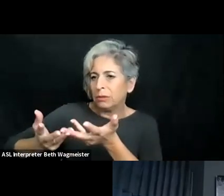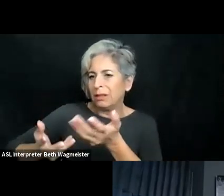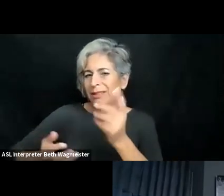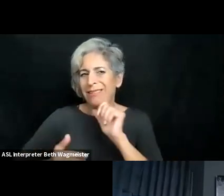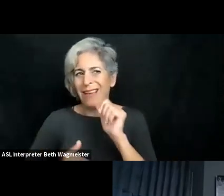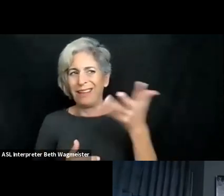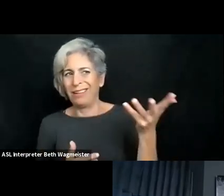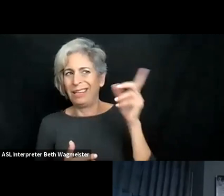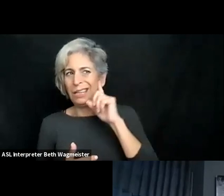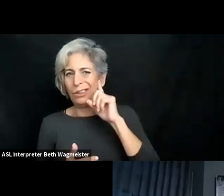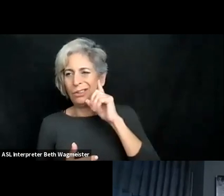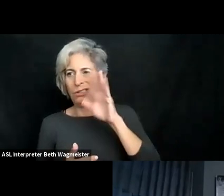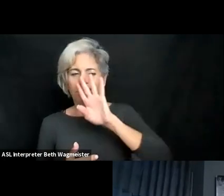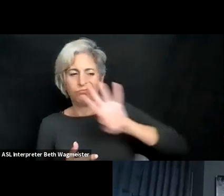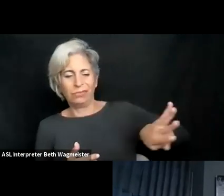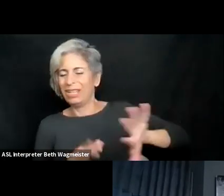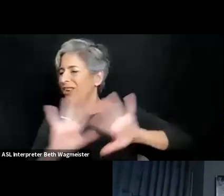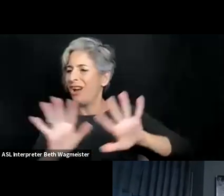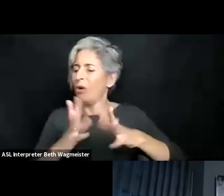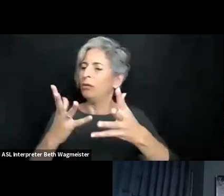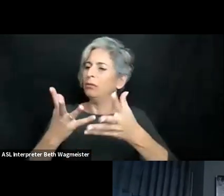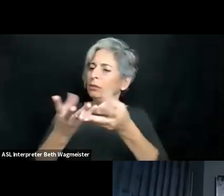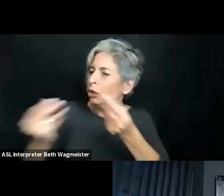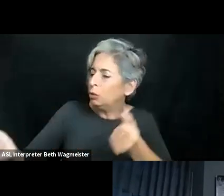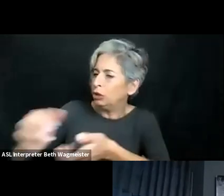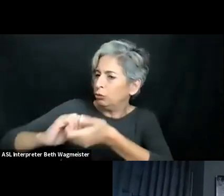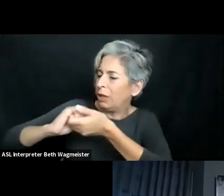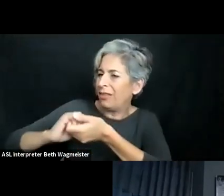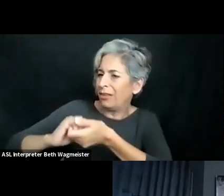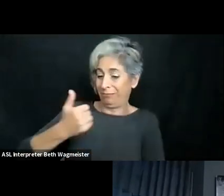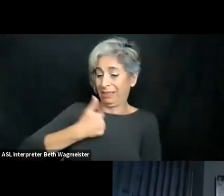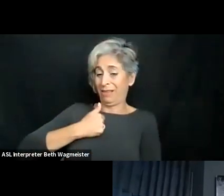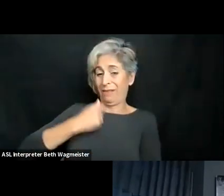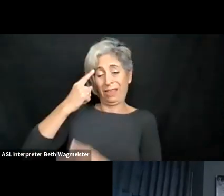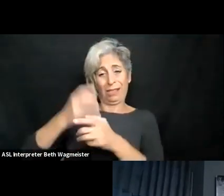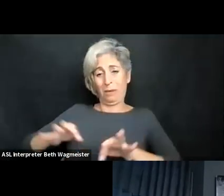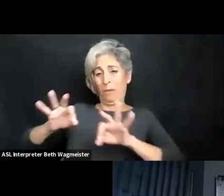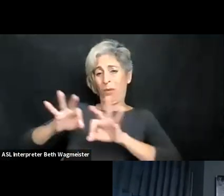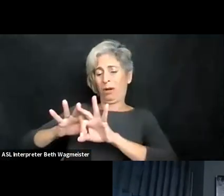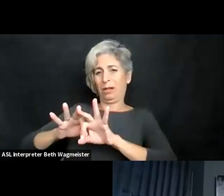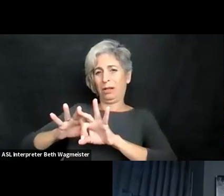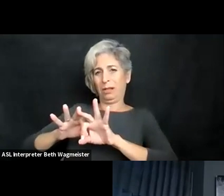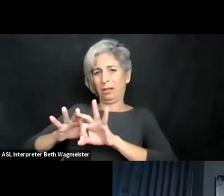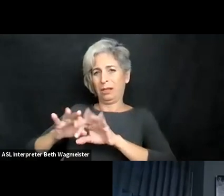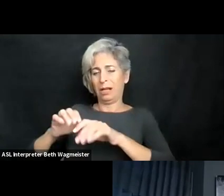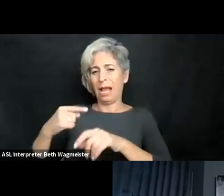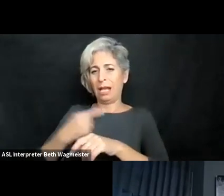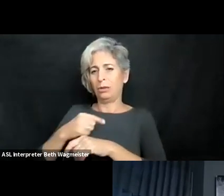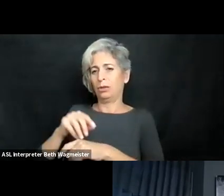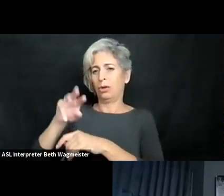hands-on problem solving approach. Not just hearing and forgetting about it. I think that's really important.